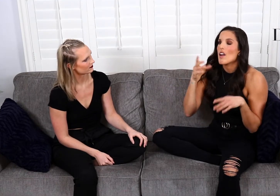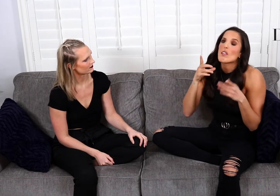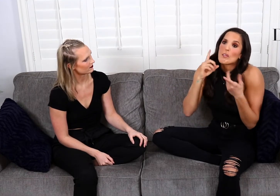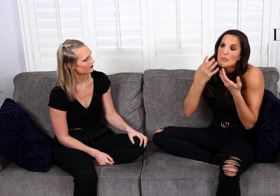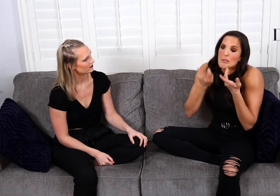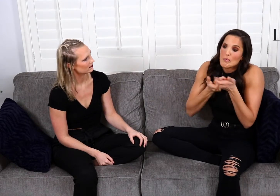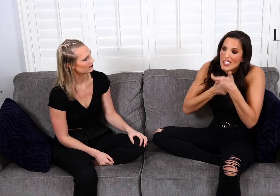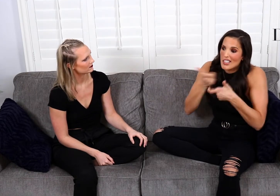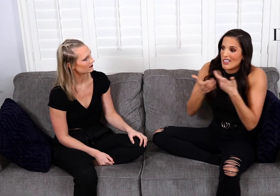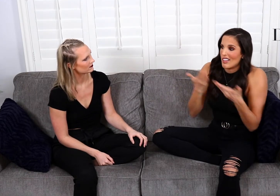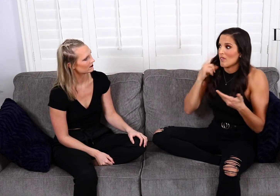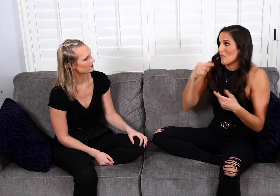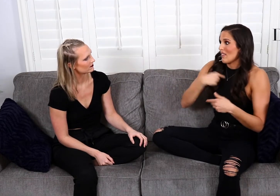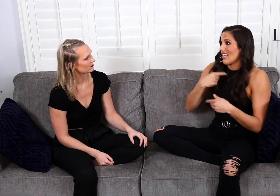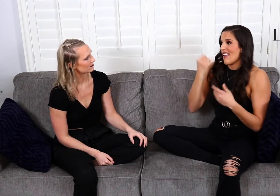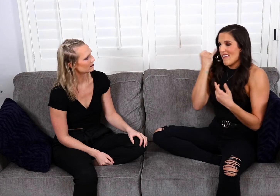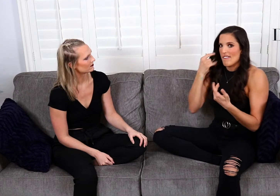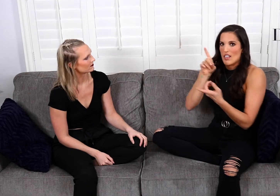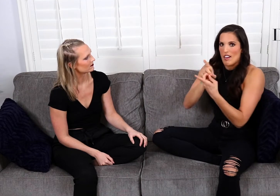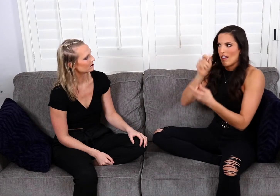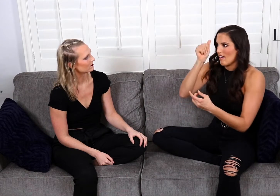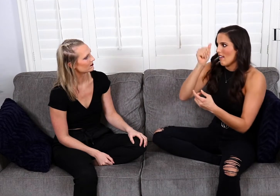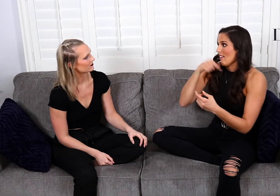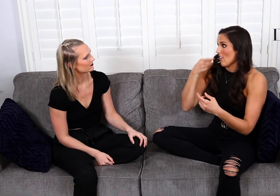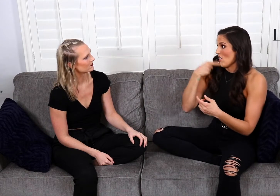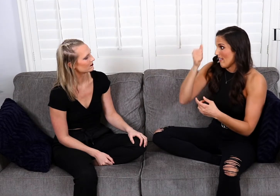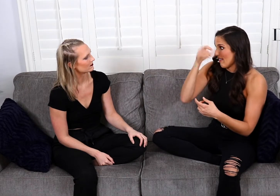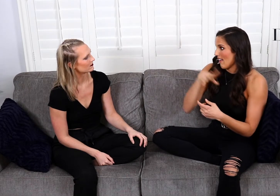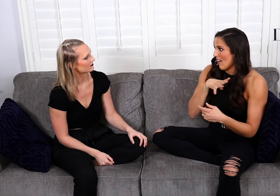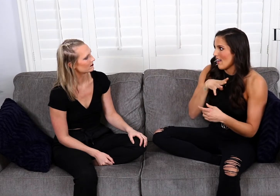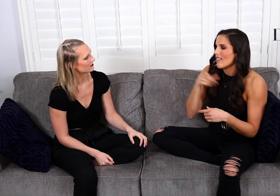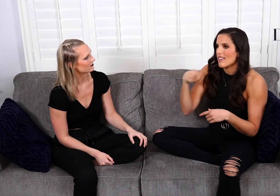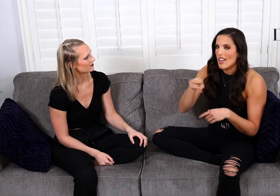And well, the biggest thing for me if I date a hearing guy,